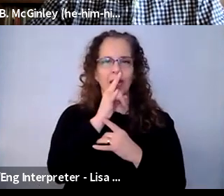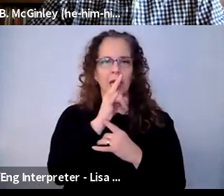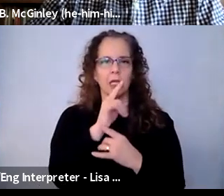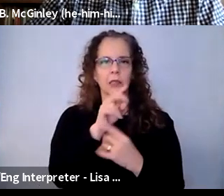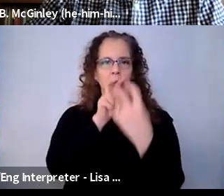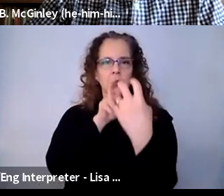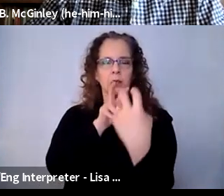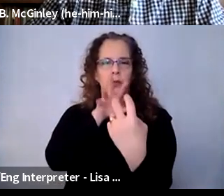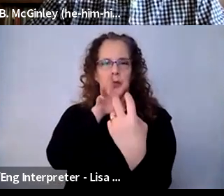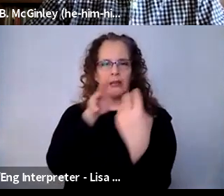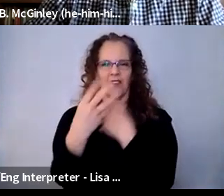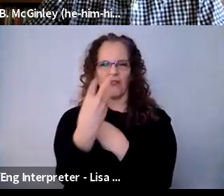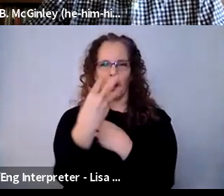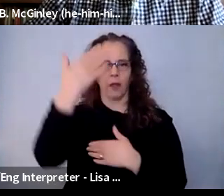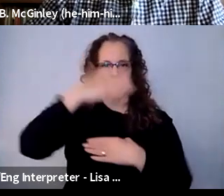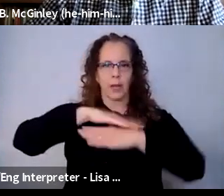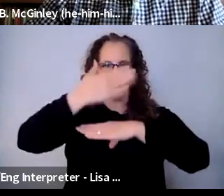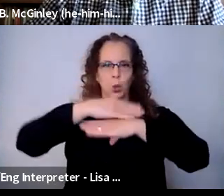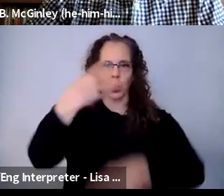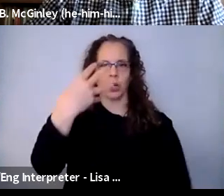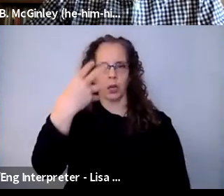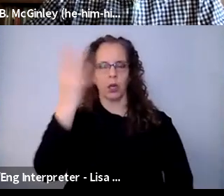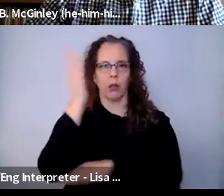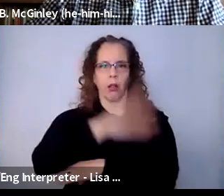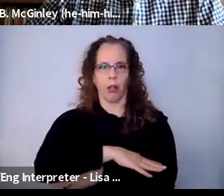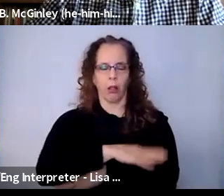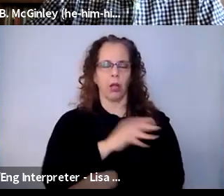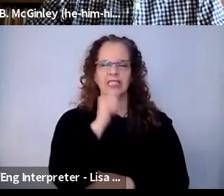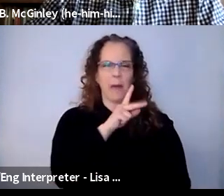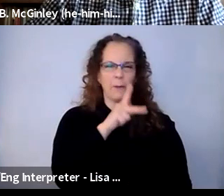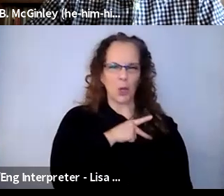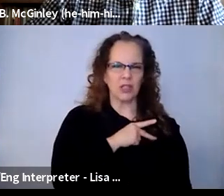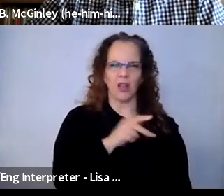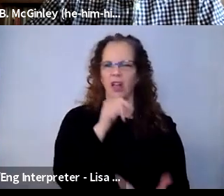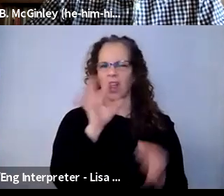not so personal. And I know that teaching artists are extremely